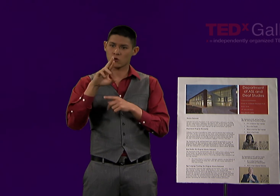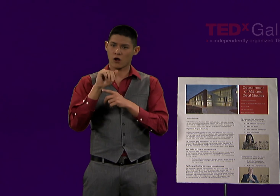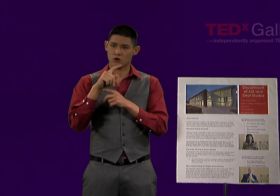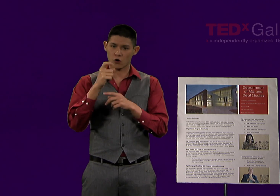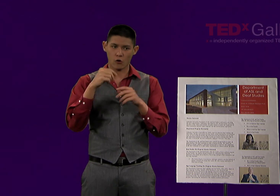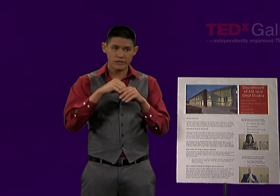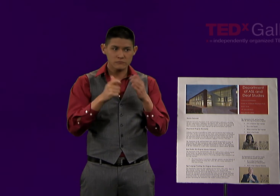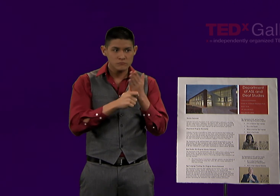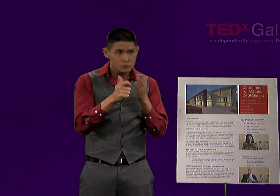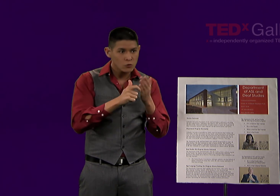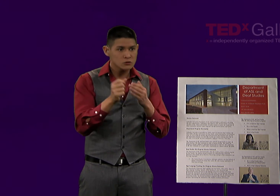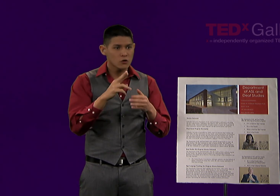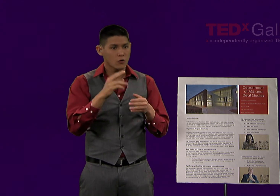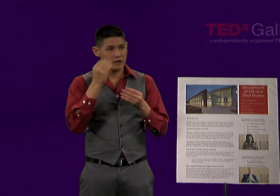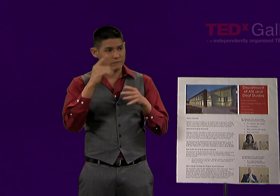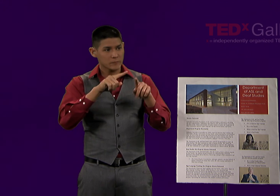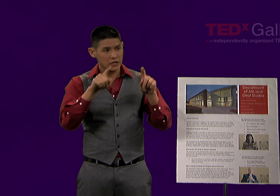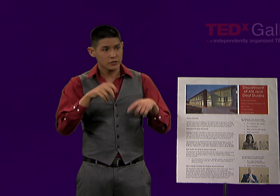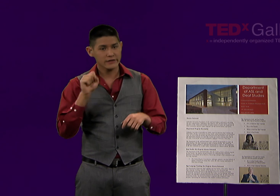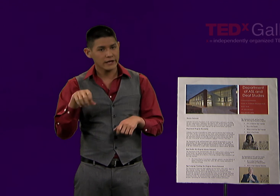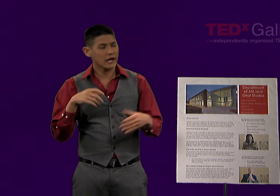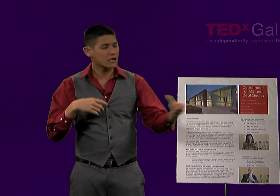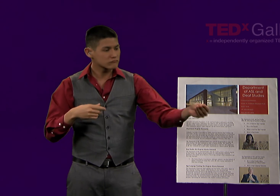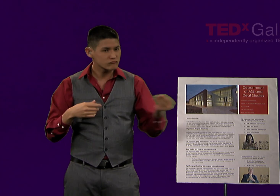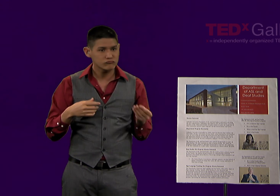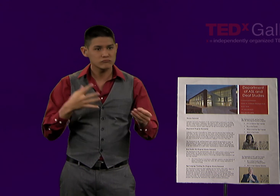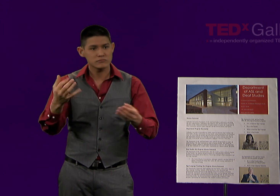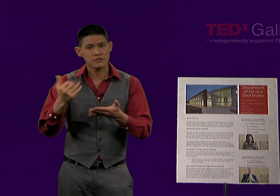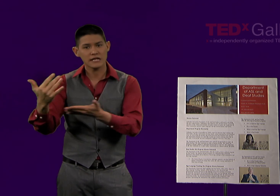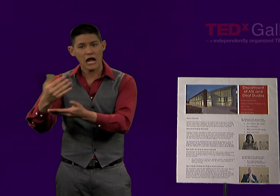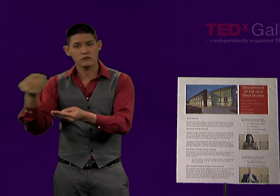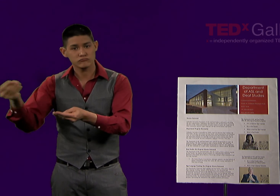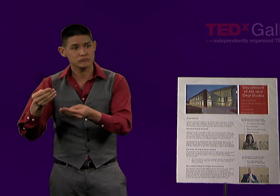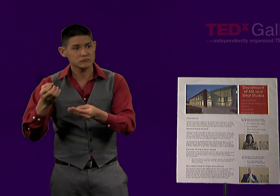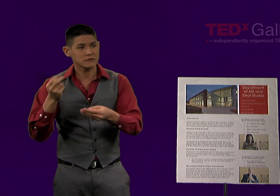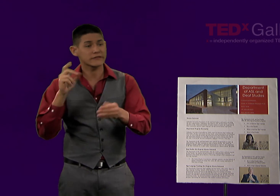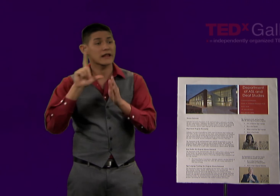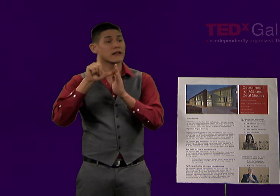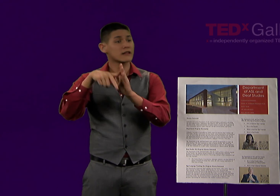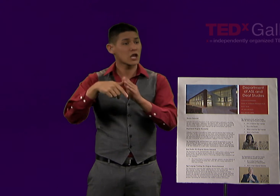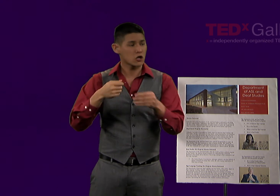But if that booth had a QR code on their brochure or their banner, then you could simply take that